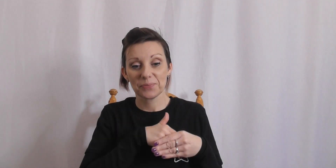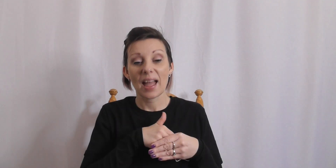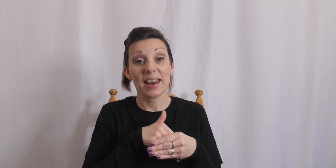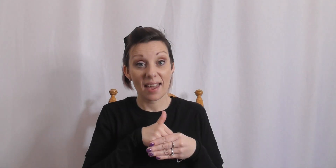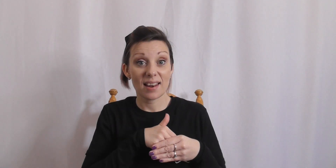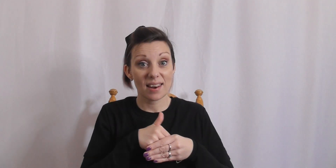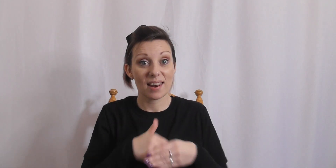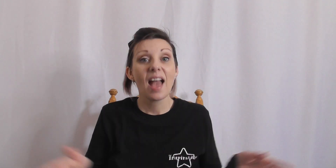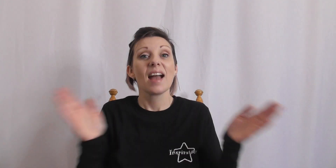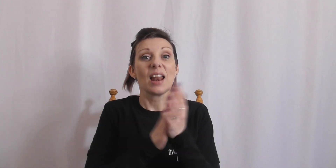and again